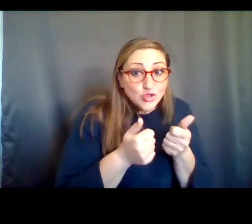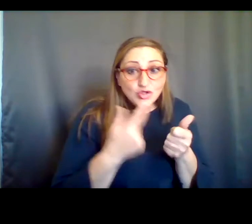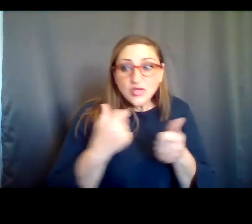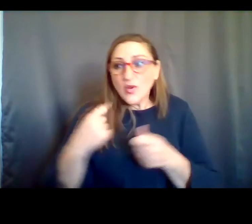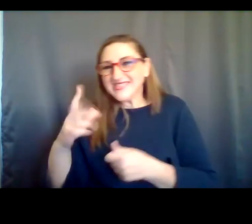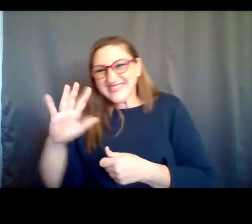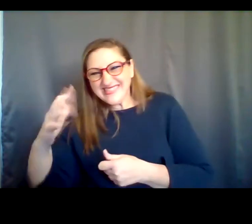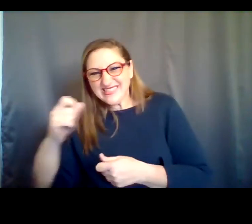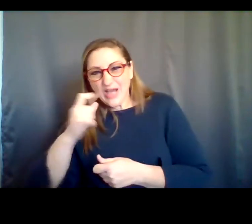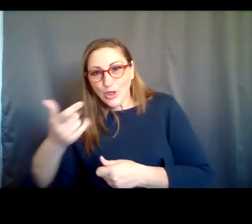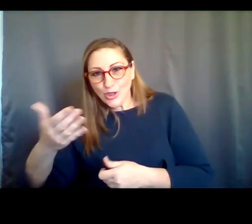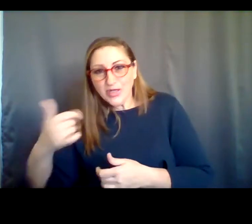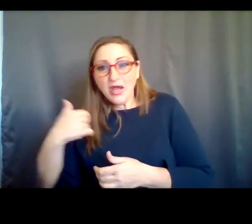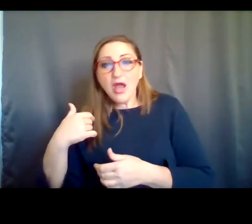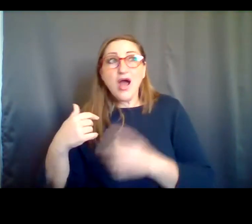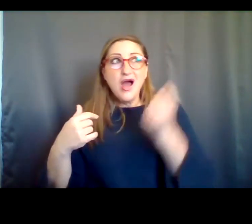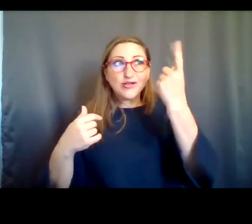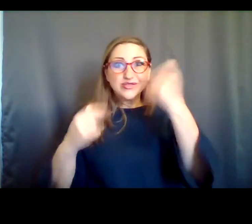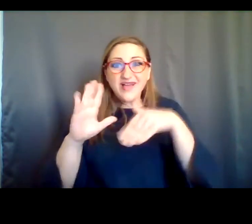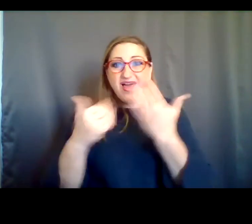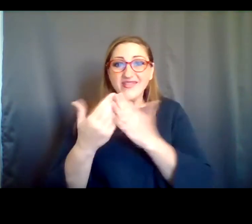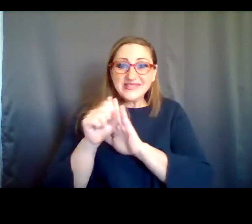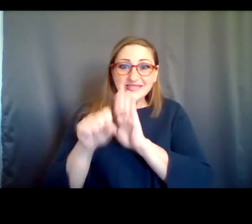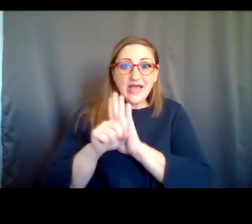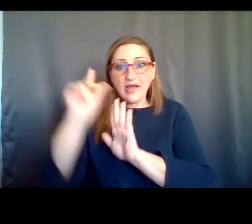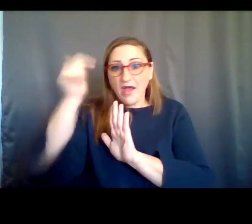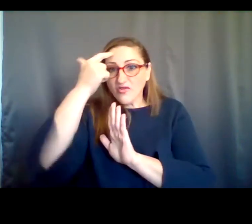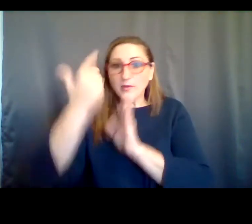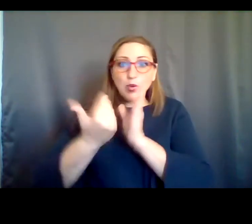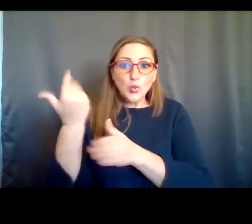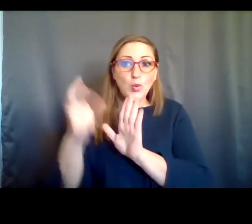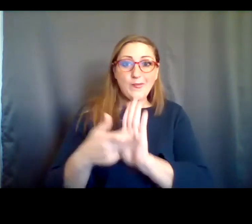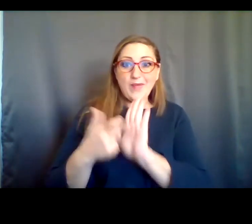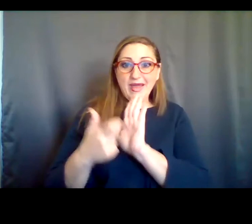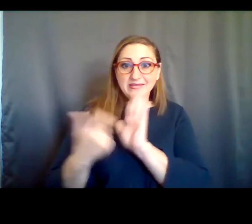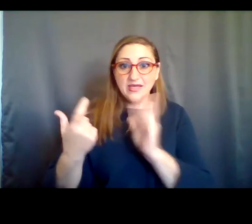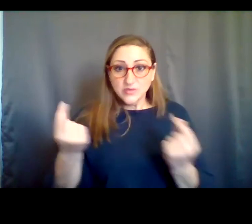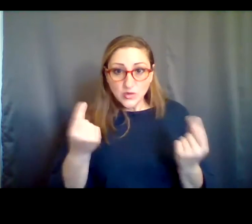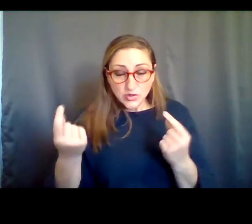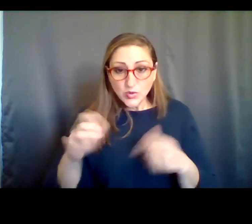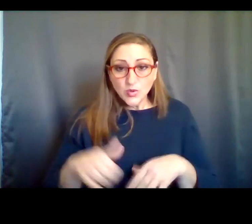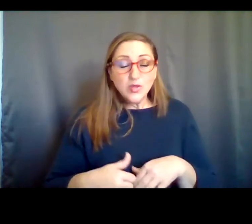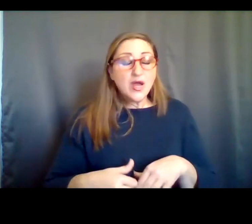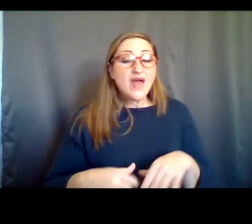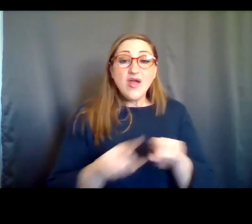mandates have come out and how that impacts our operations , and where the community has been asking questions or asking clarity